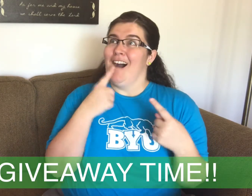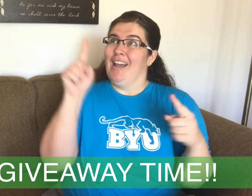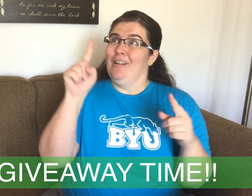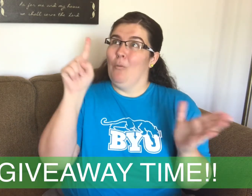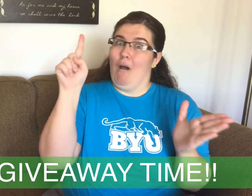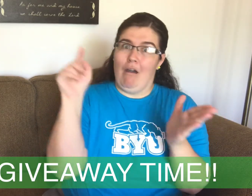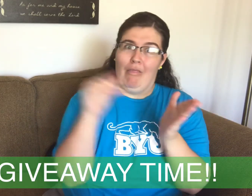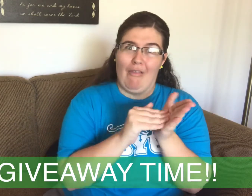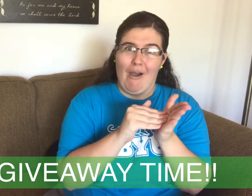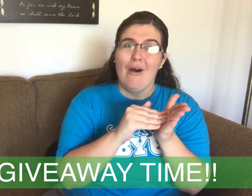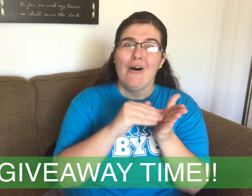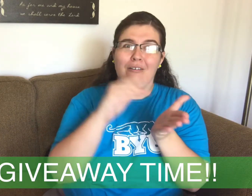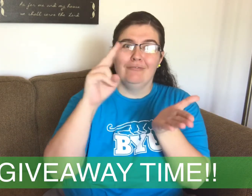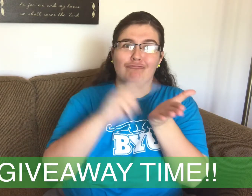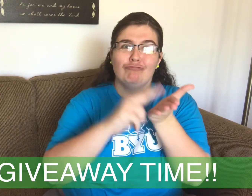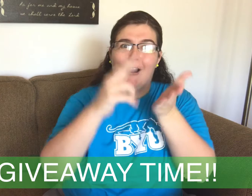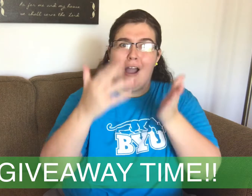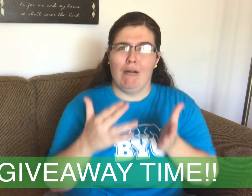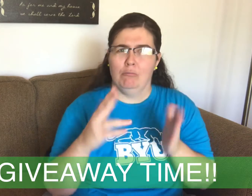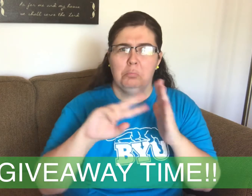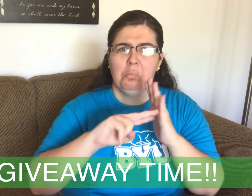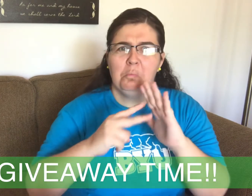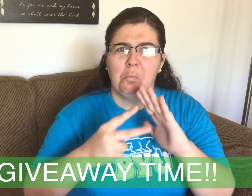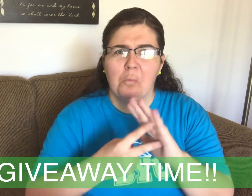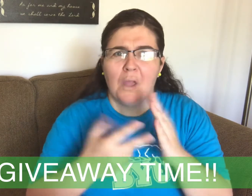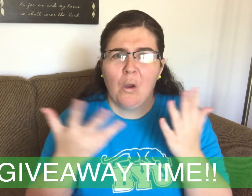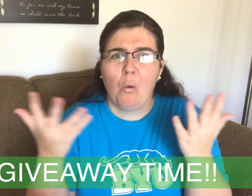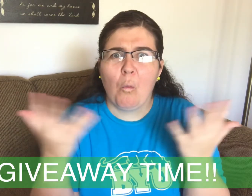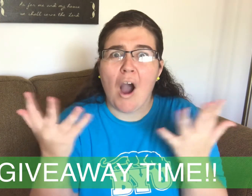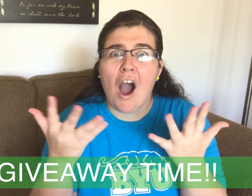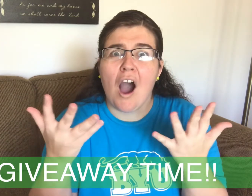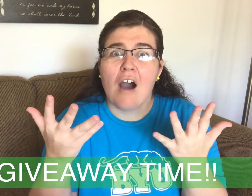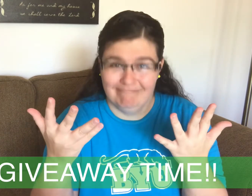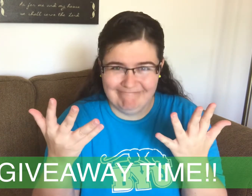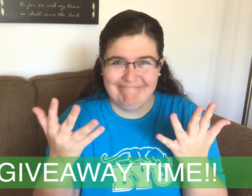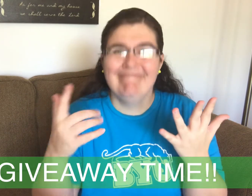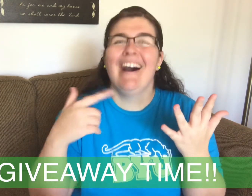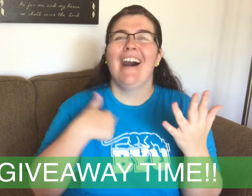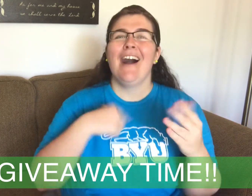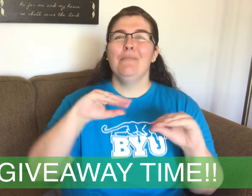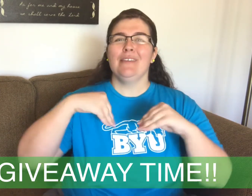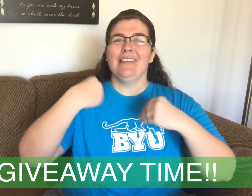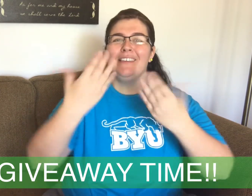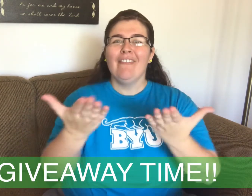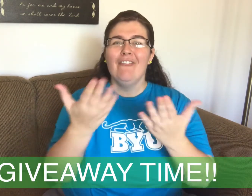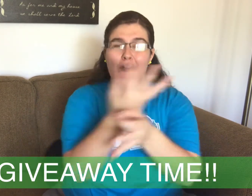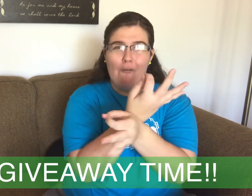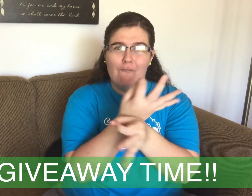So I'm FINALLY at 1,000 subscribers which means I'm giving away